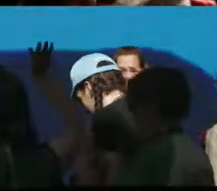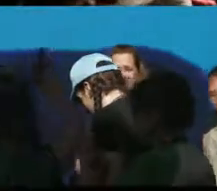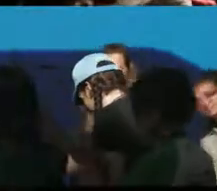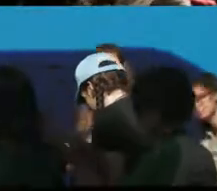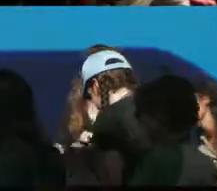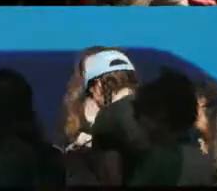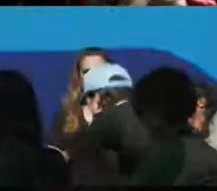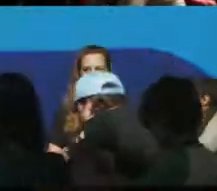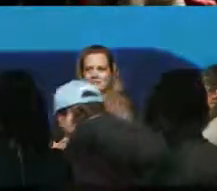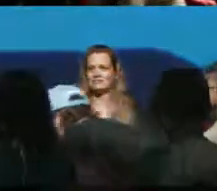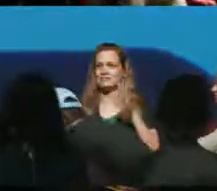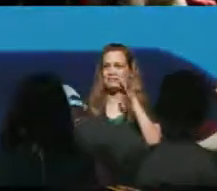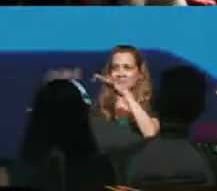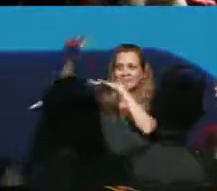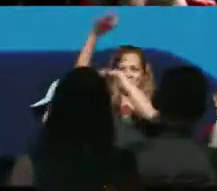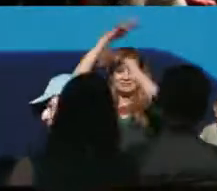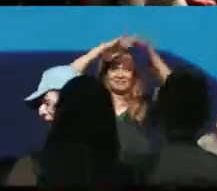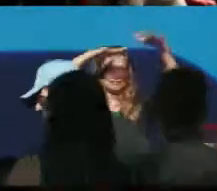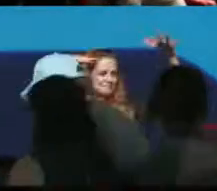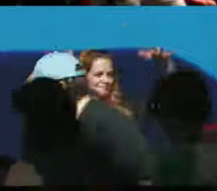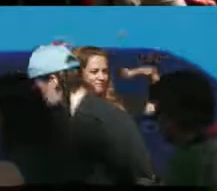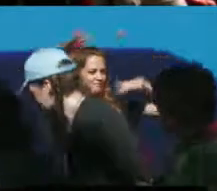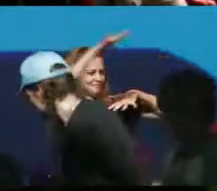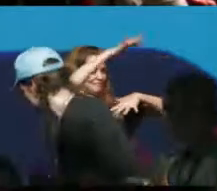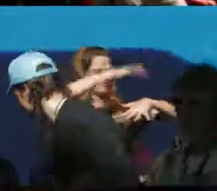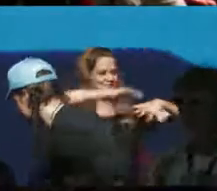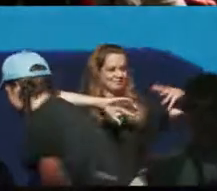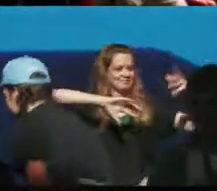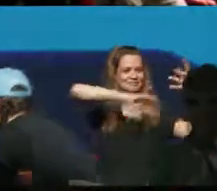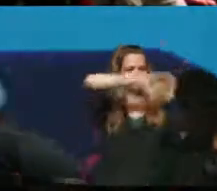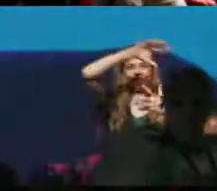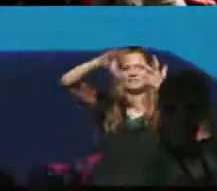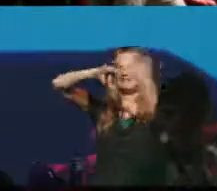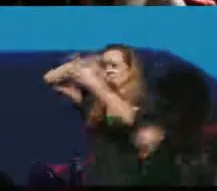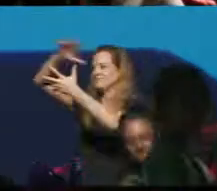Participants dance sway crawl and bounce some have person sized inflatable cylinders